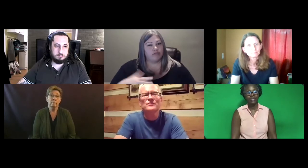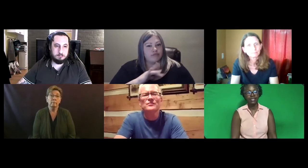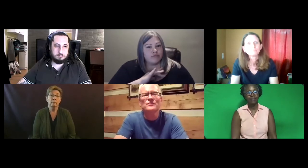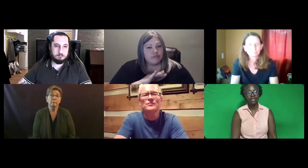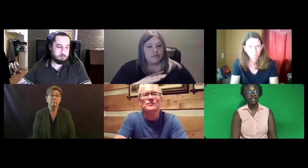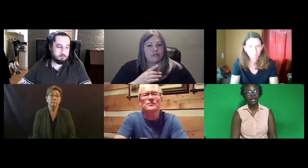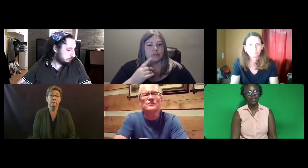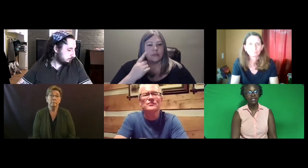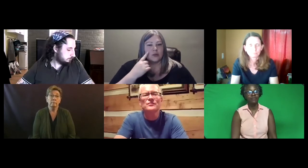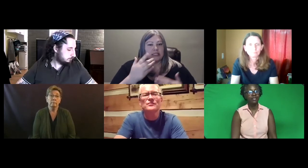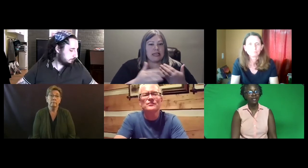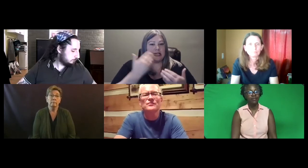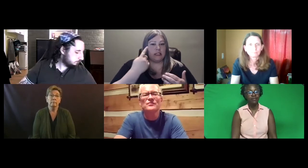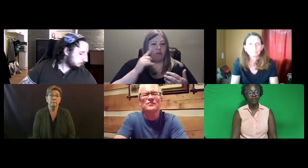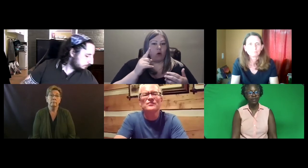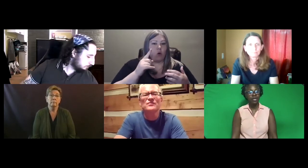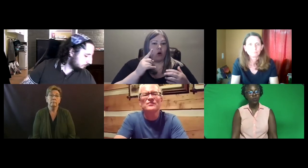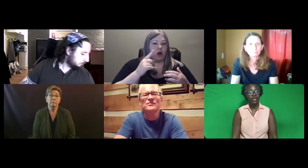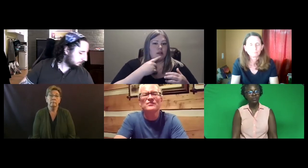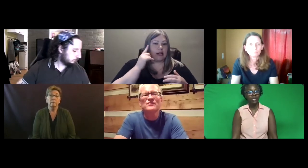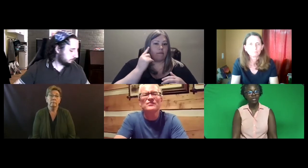the BEI and the different levels are quite unique.